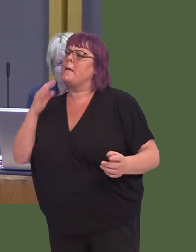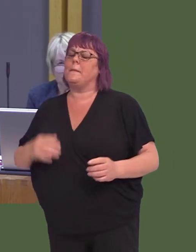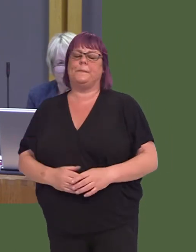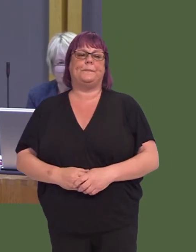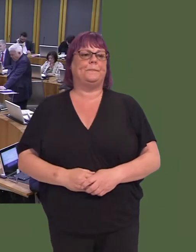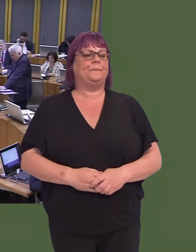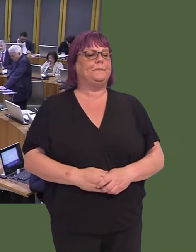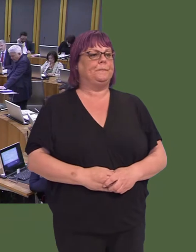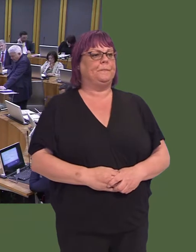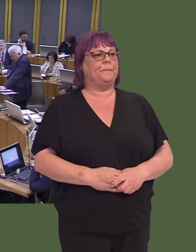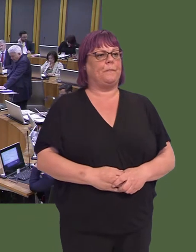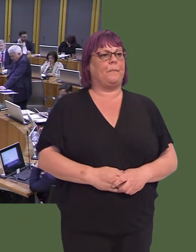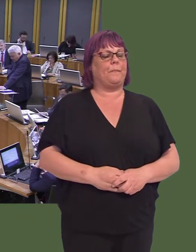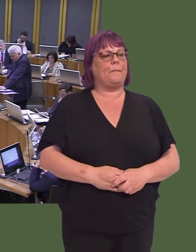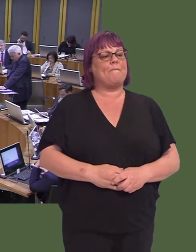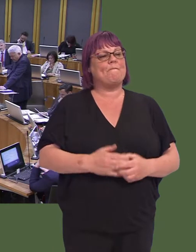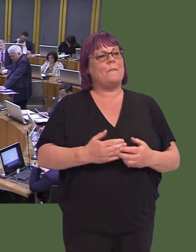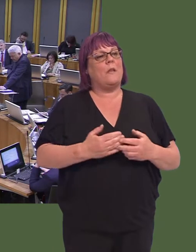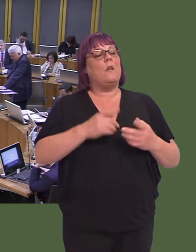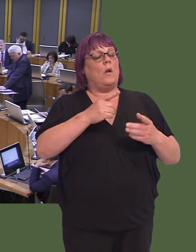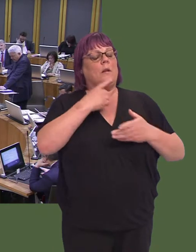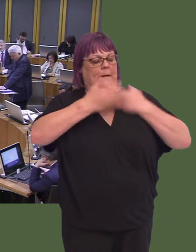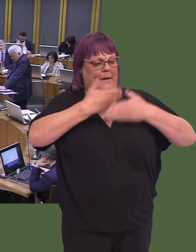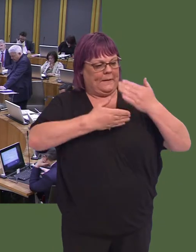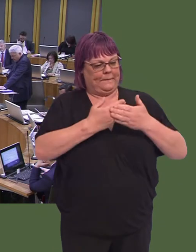Carwyn Jones AM: Let me give the leader of Plaid Cymru a fuller answer.